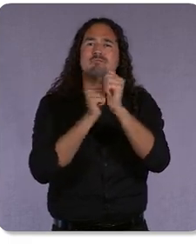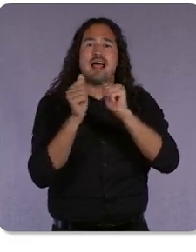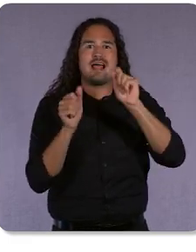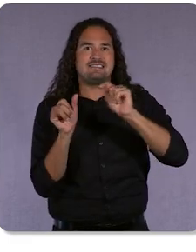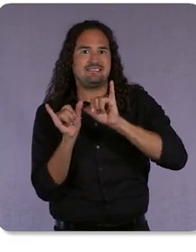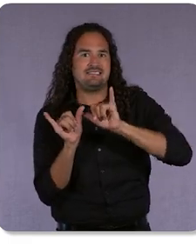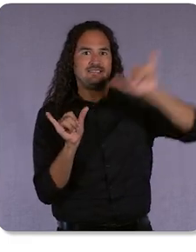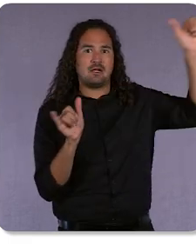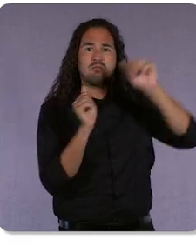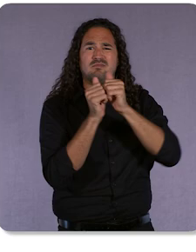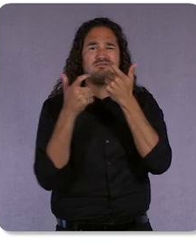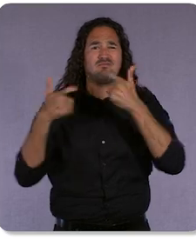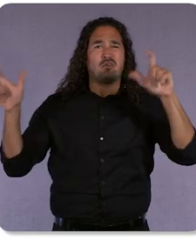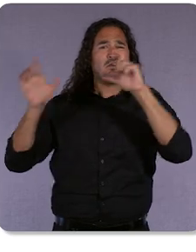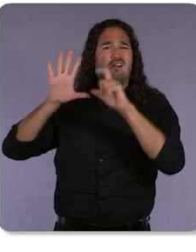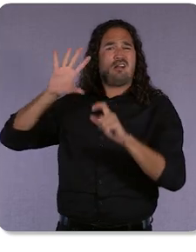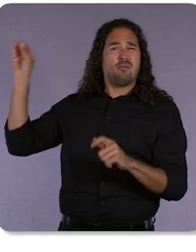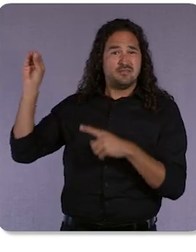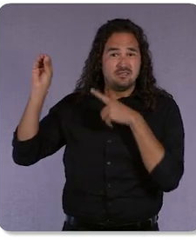that's personalized to the communities that they're a part of.